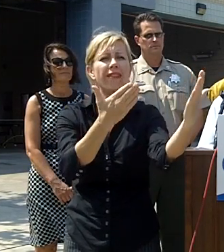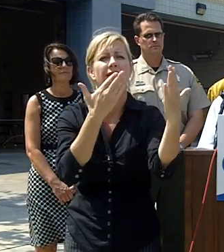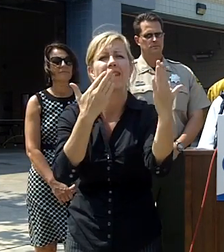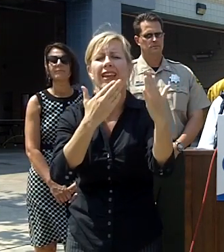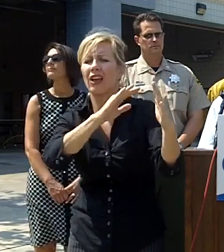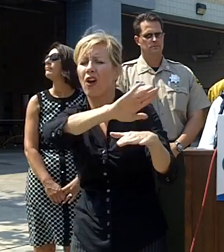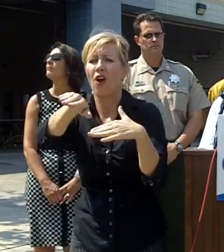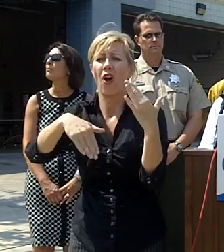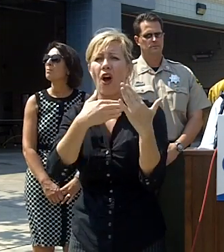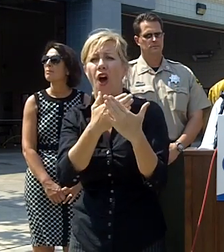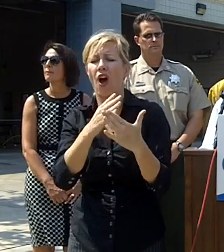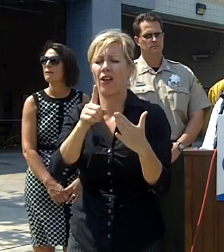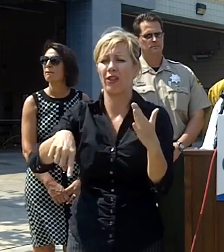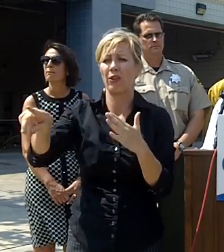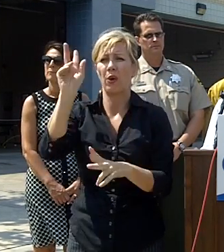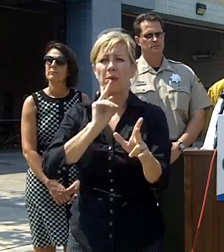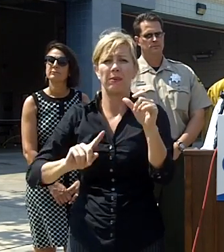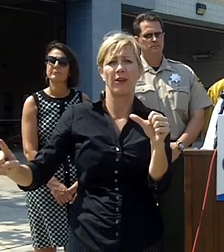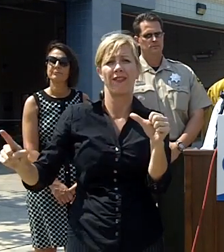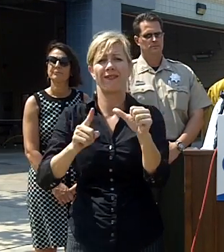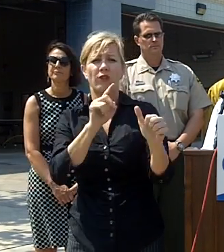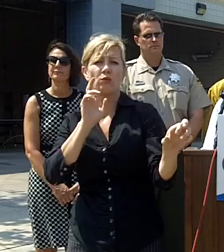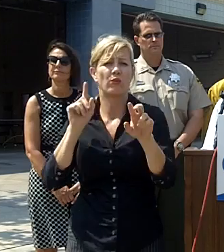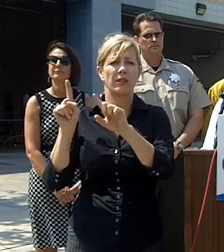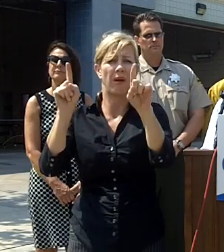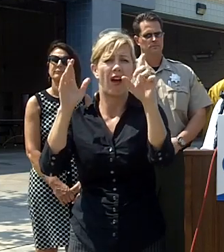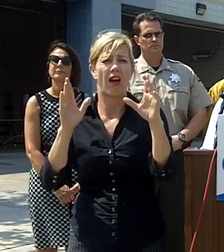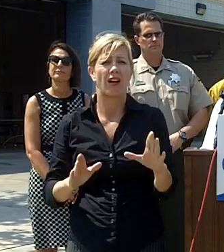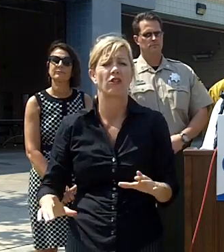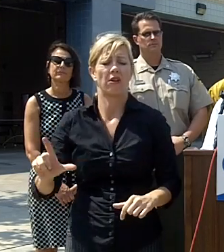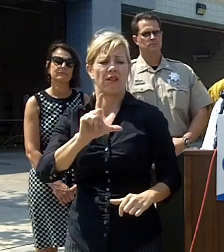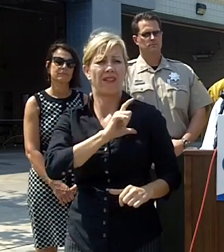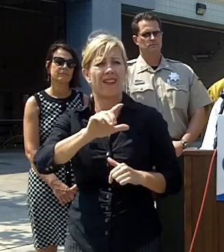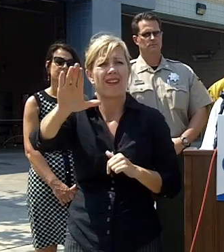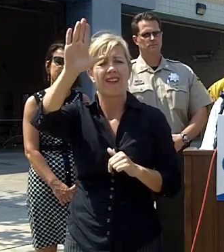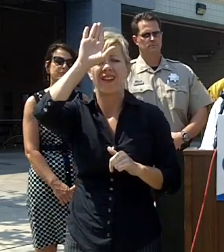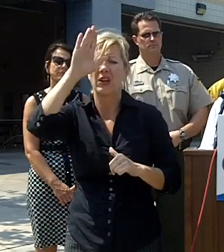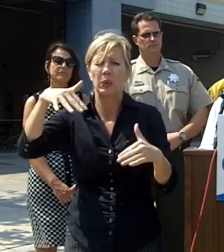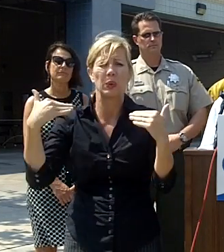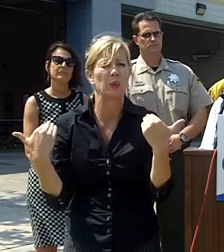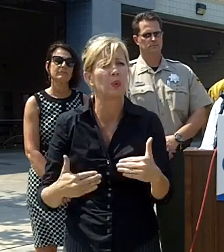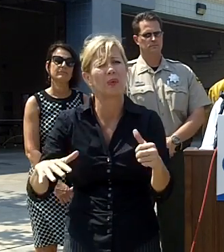responders and the people who are on the front lines that have done a remarkable job to keep